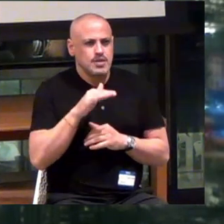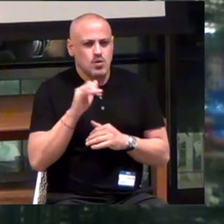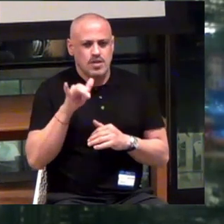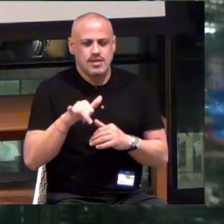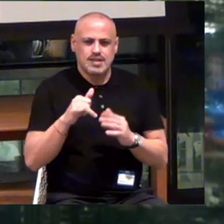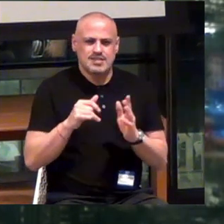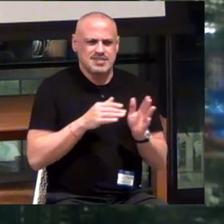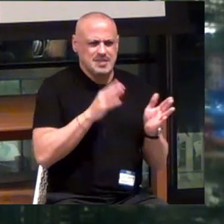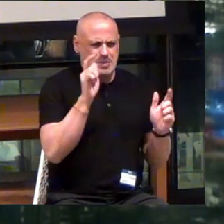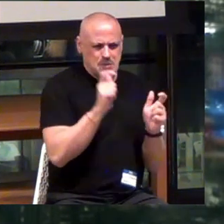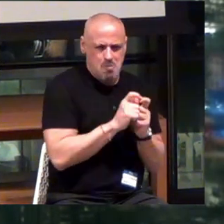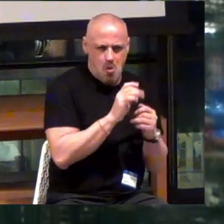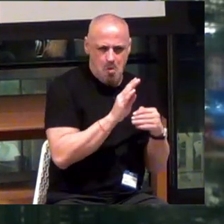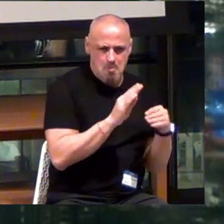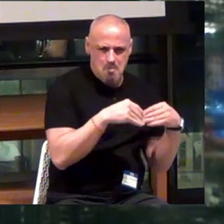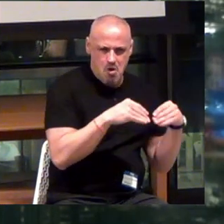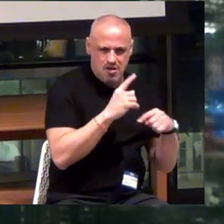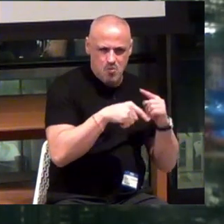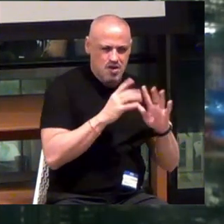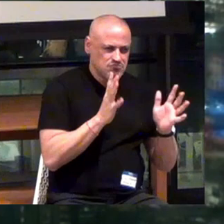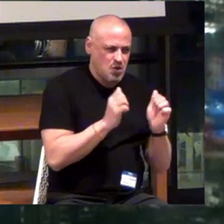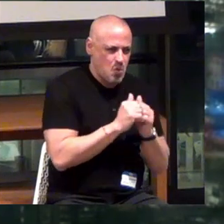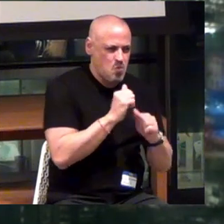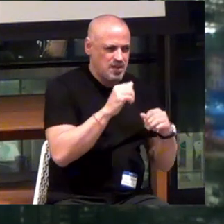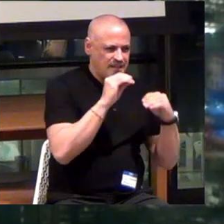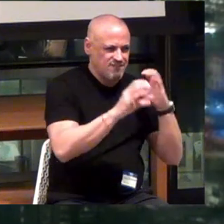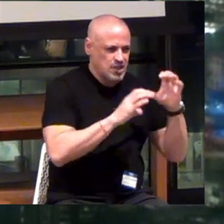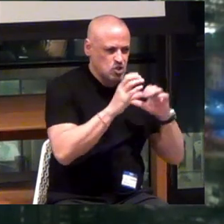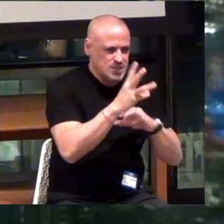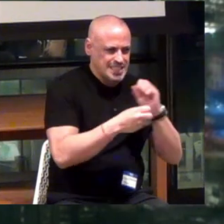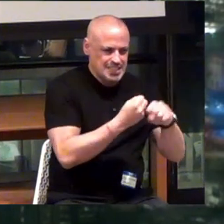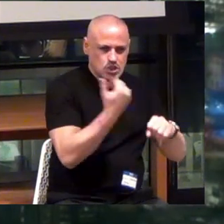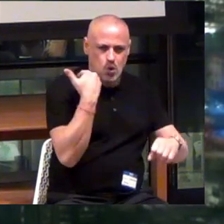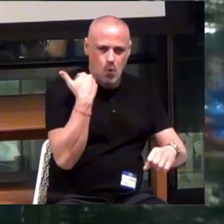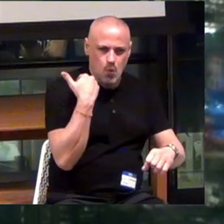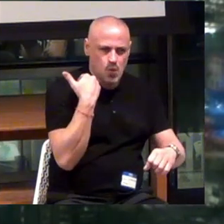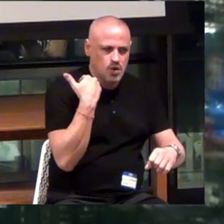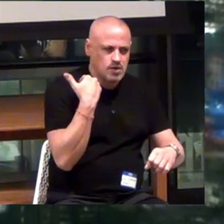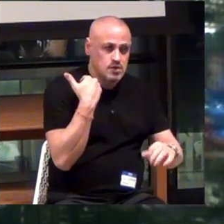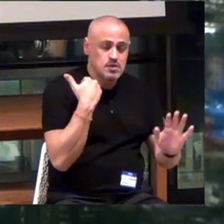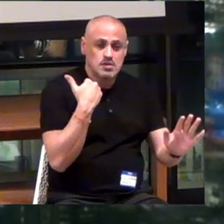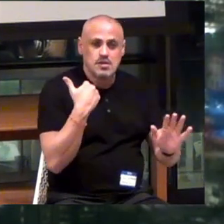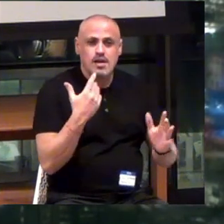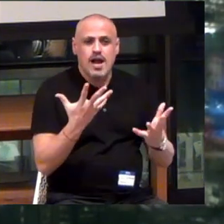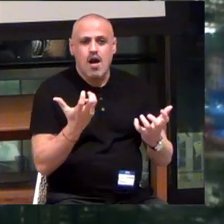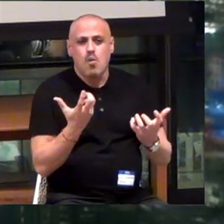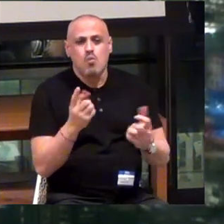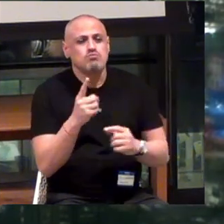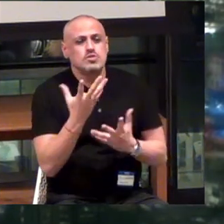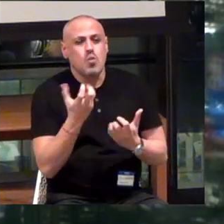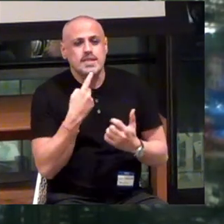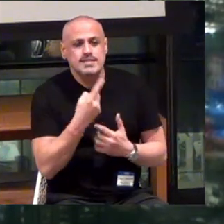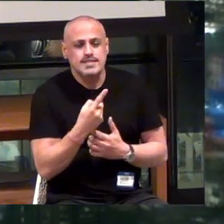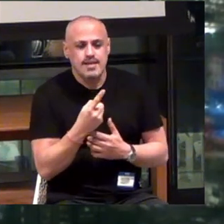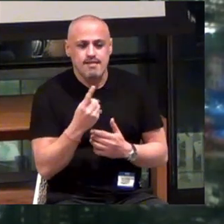This was a niche market when I was talking to investors six years ago. Right? And so I just want to say that... All in all...